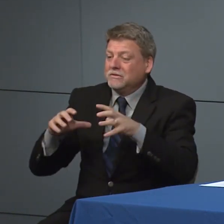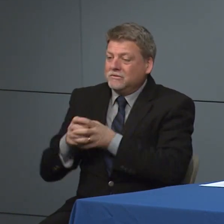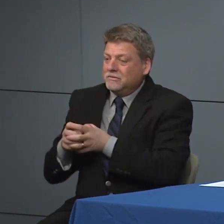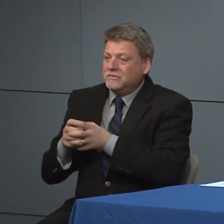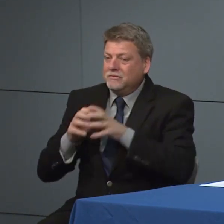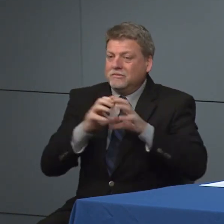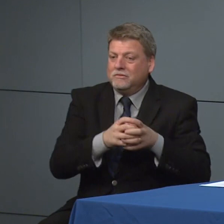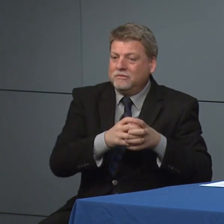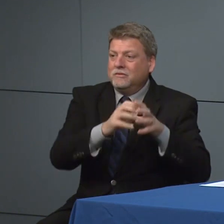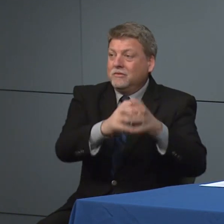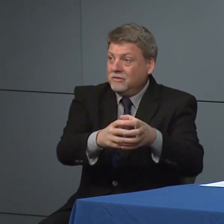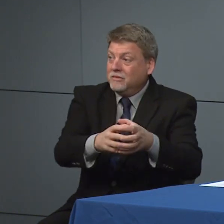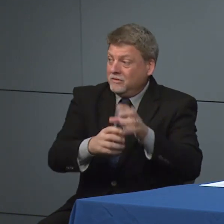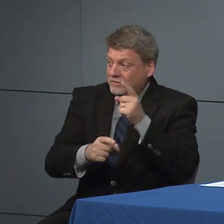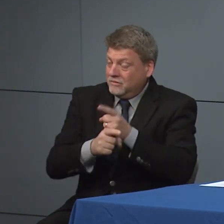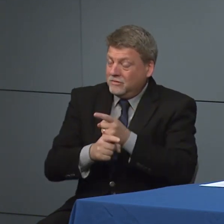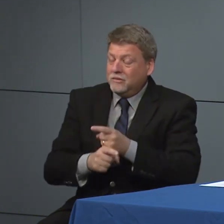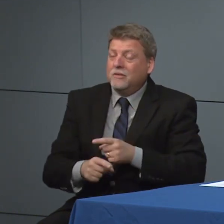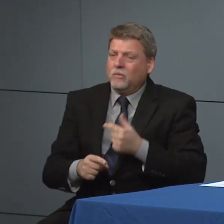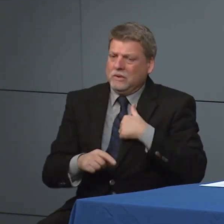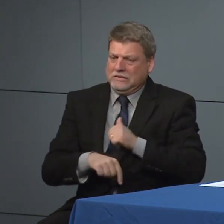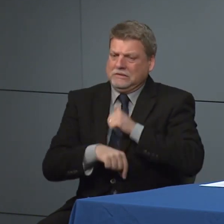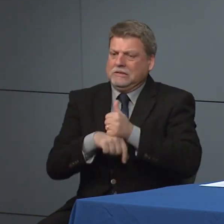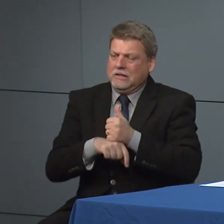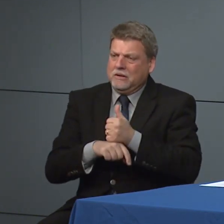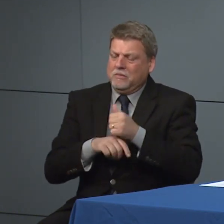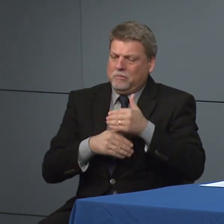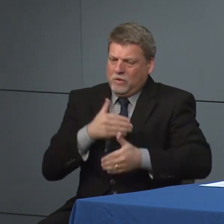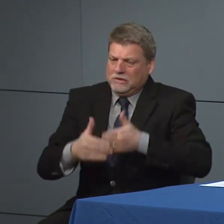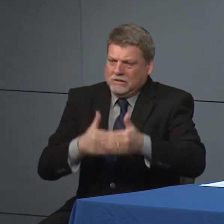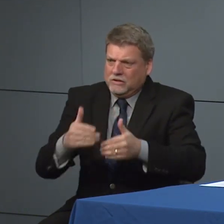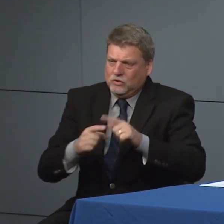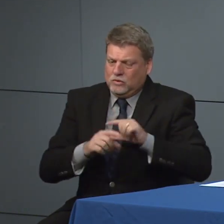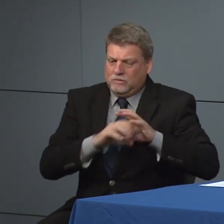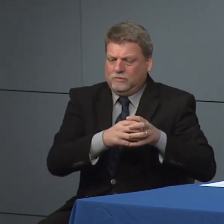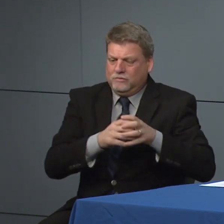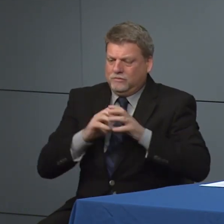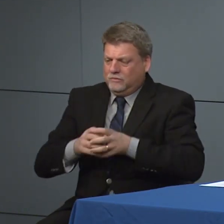and with the infection in the quarantine in control measures I think we've been very proactive in North Carolina in